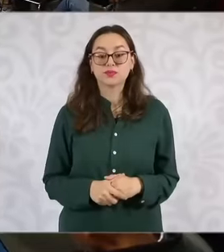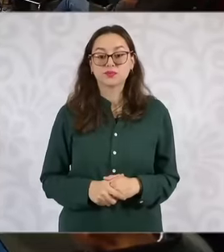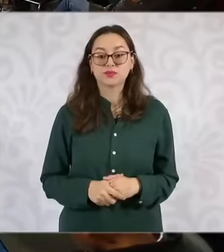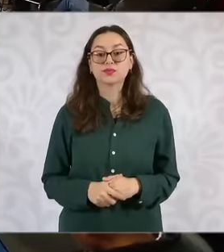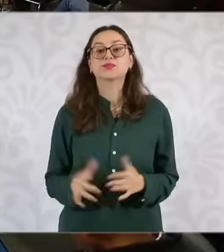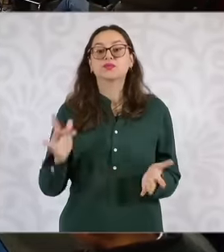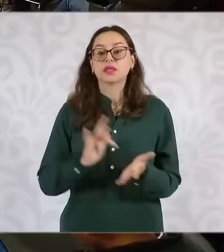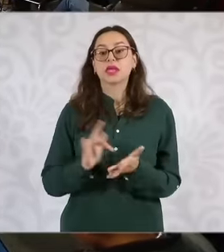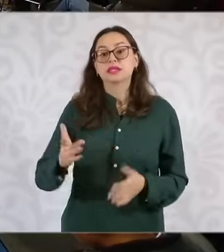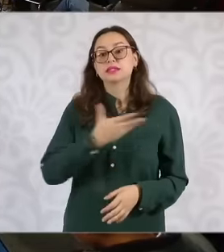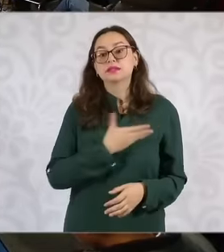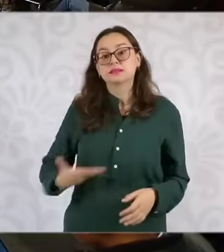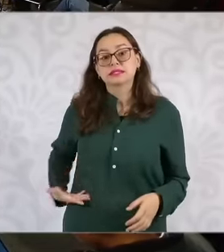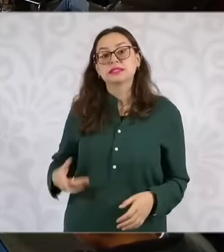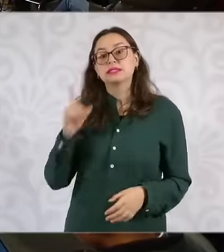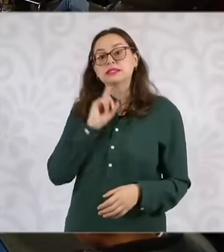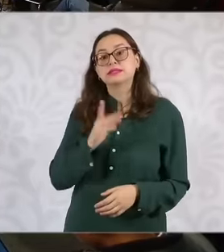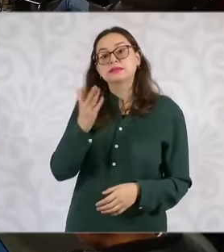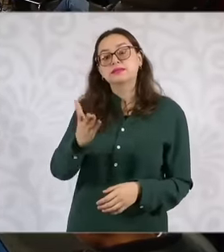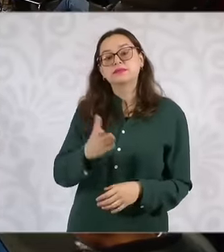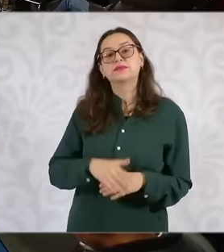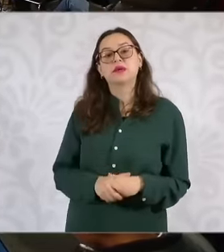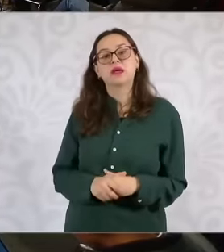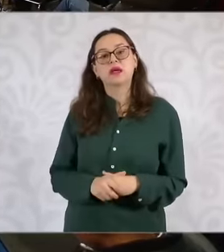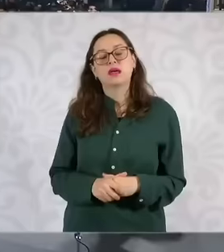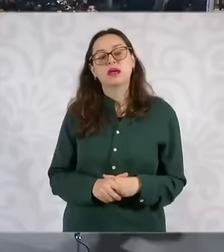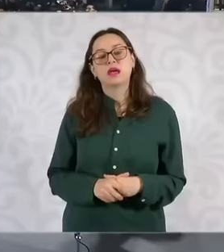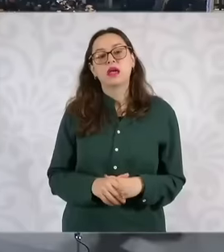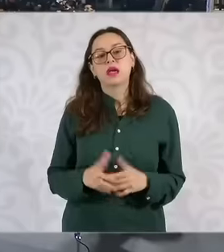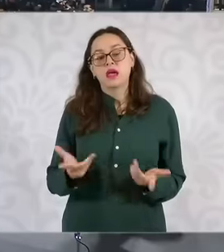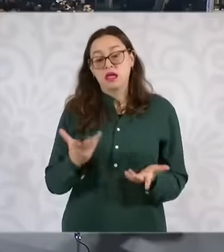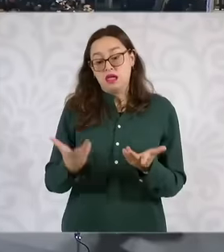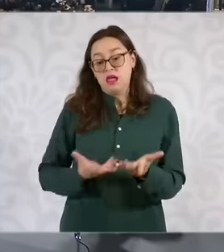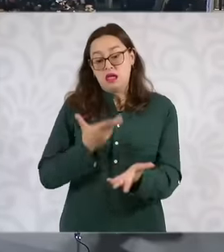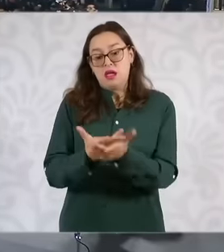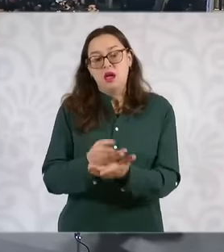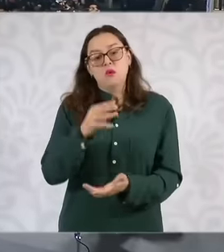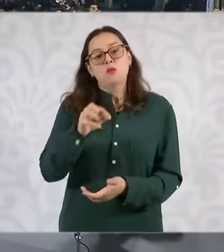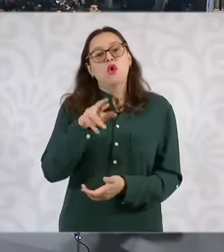ask you about this reform initiative that Morena is going to present that seeks to protect the